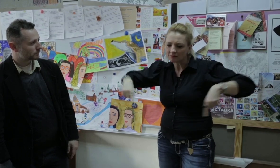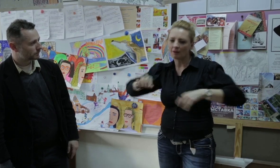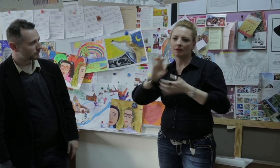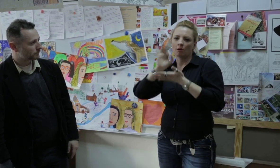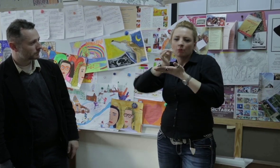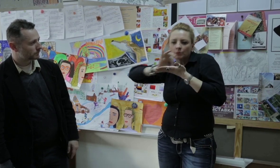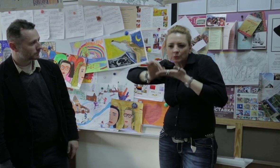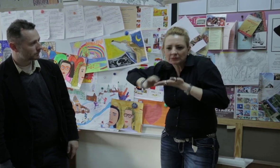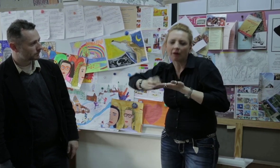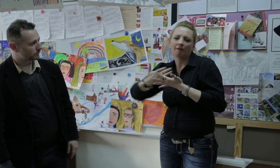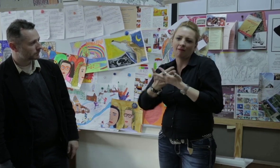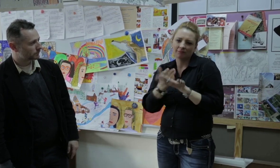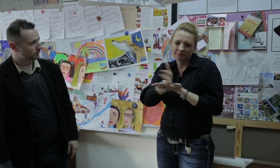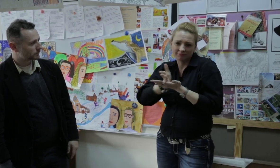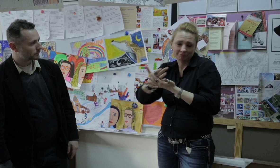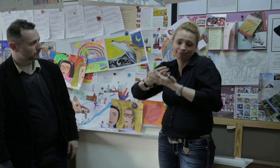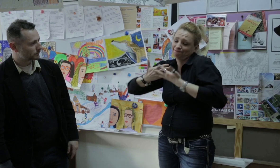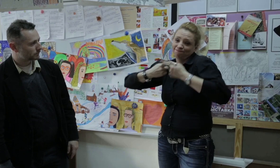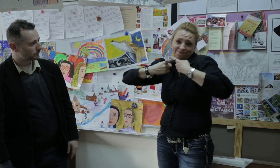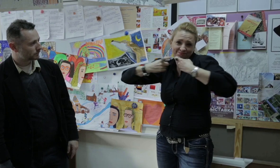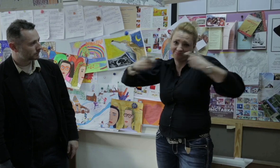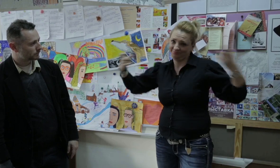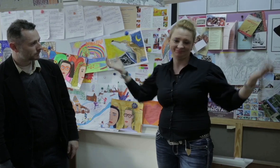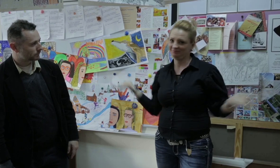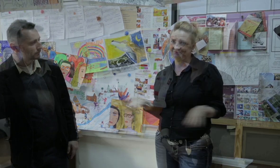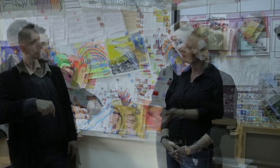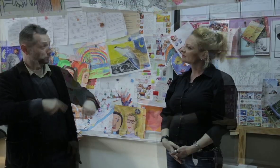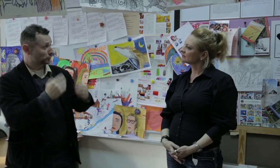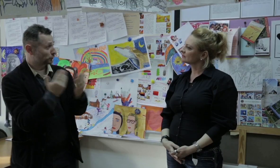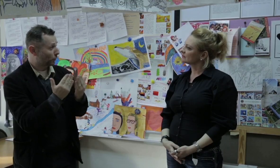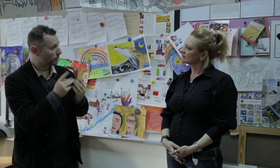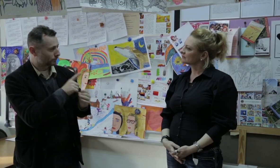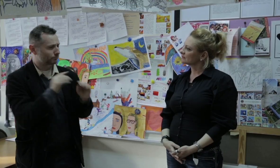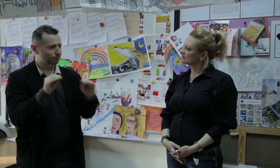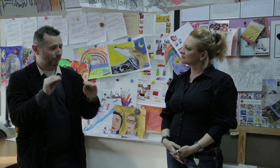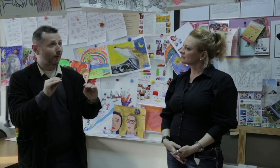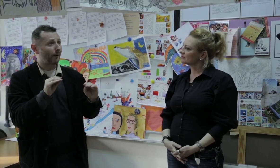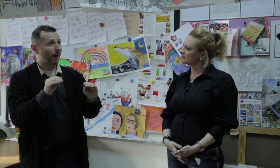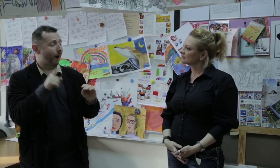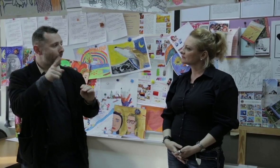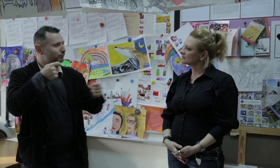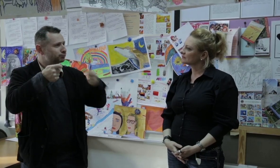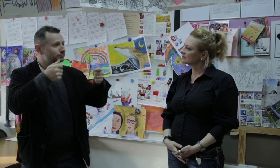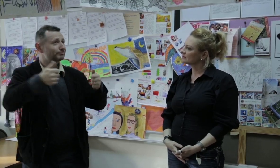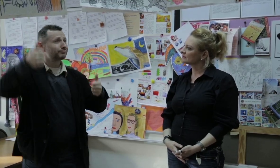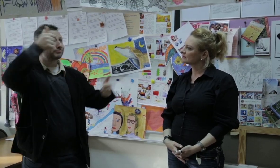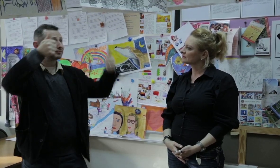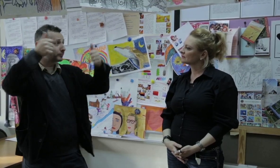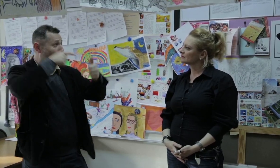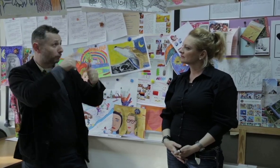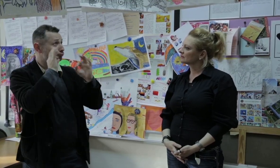Putting on shows, taking the theater company on tour around Russia and other countries? What about plans for continued support? (Nikolay Chauschyan) Chauschyan: In Russia, it is not popular for